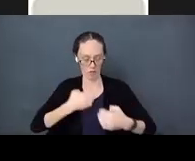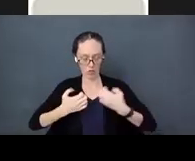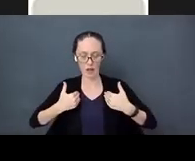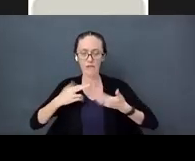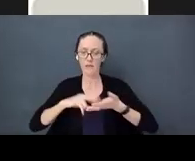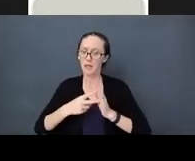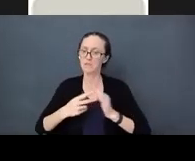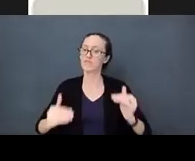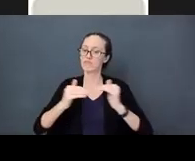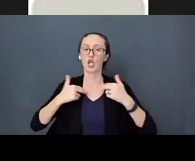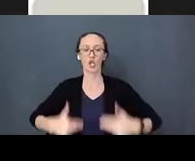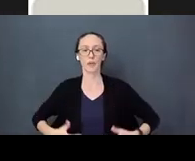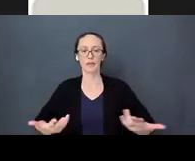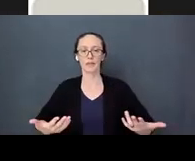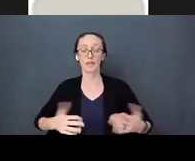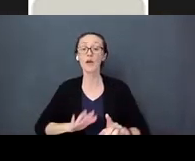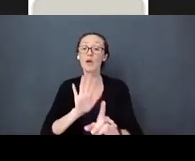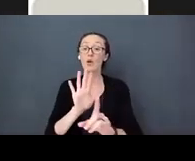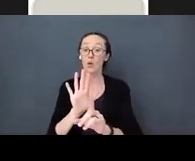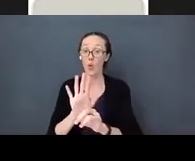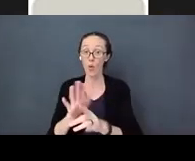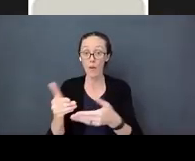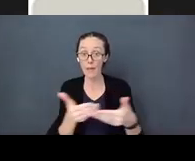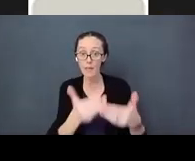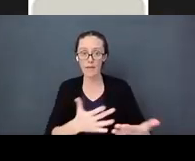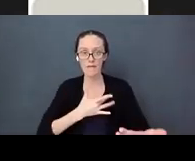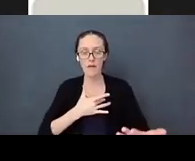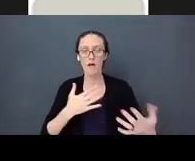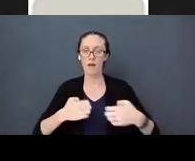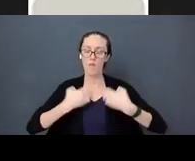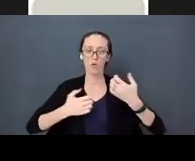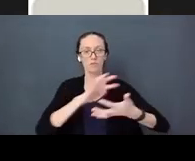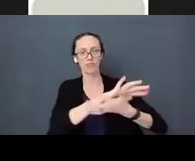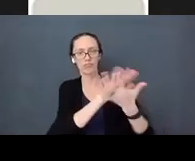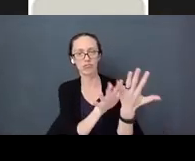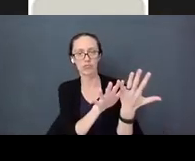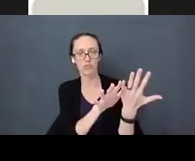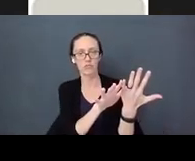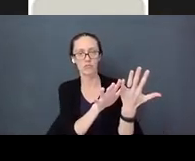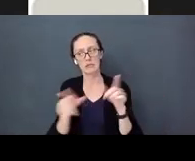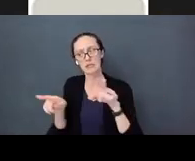Your baby feels all these emotions. You feel emotions too and it is good to begin early on